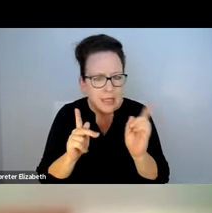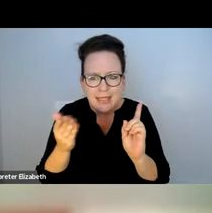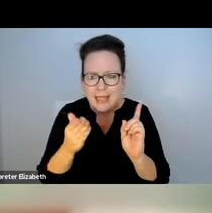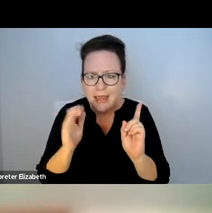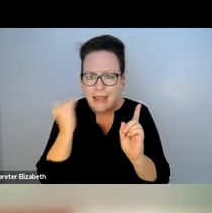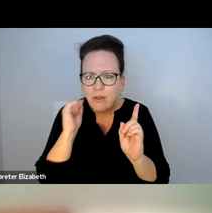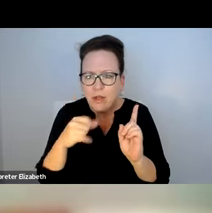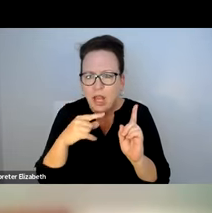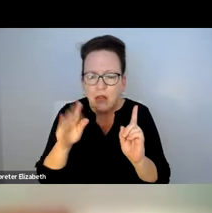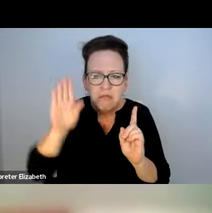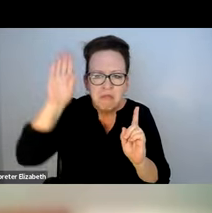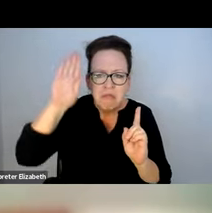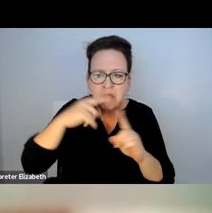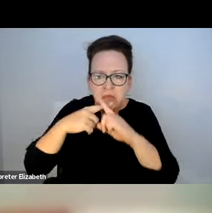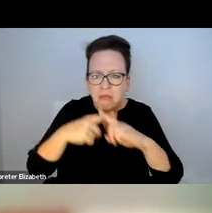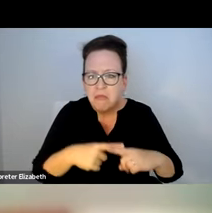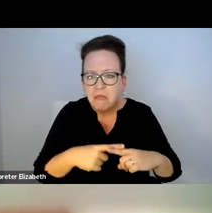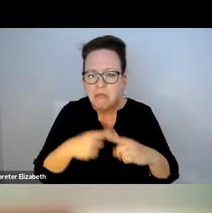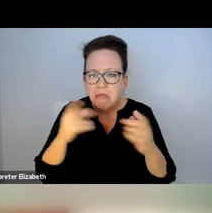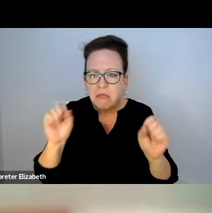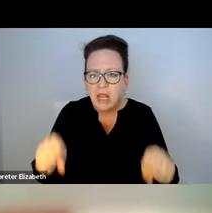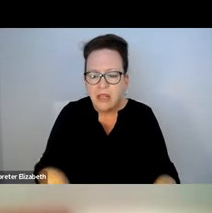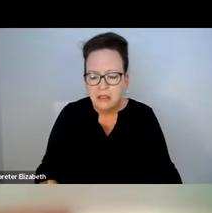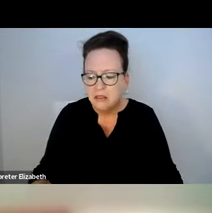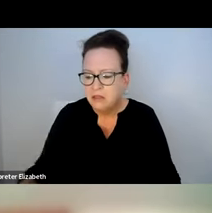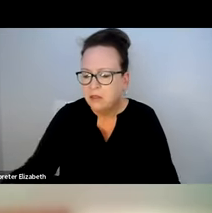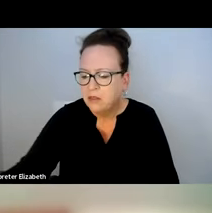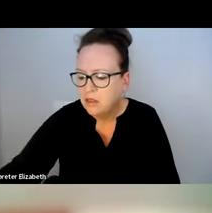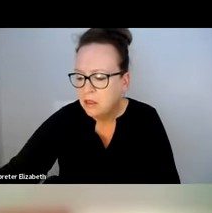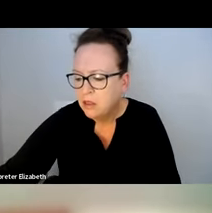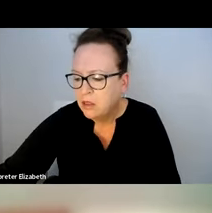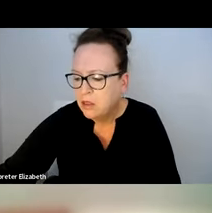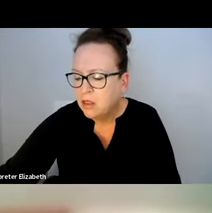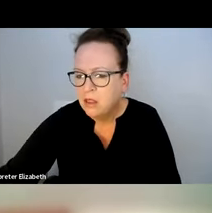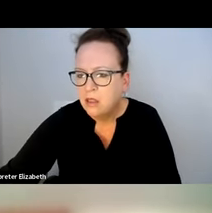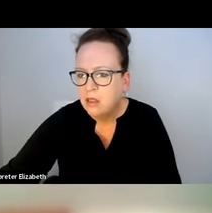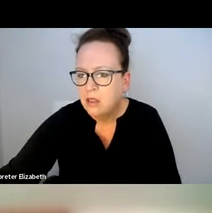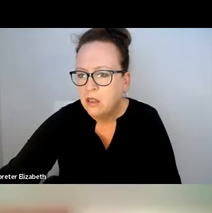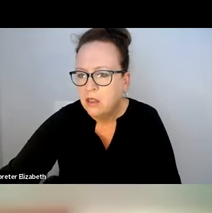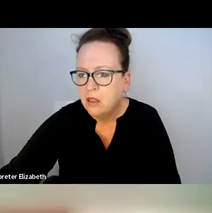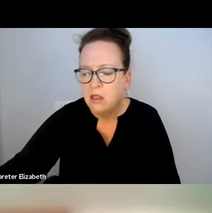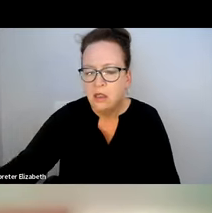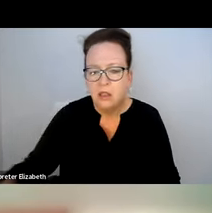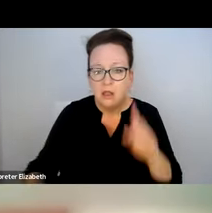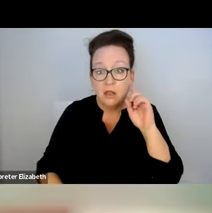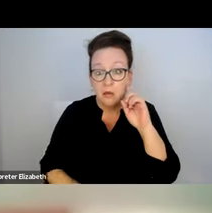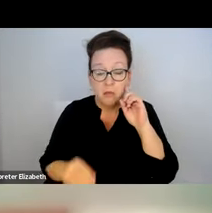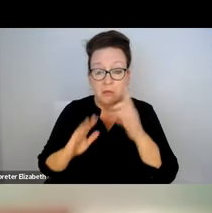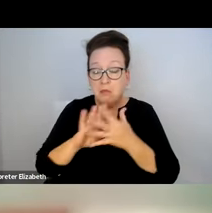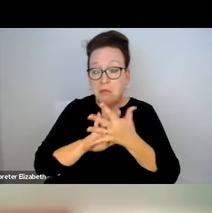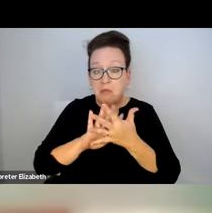GREAT, THANK YOU. IF THAT PERSON IS IN THE ROOM, DO YOU MIND UNMUTING YOURSELF?